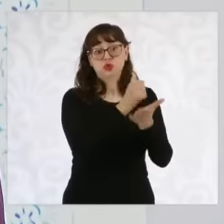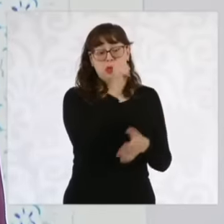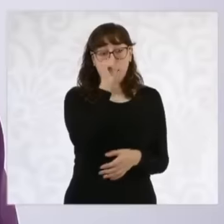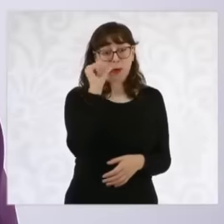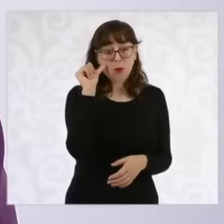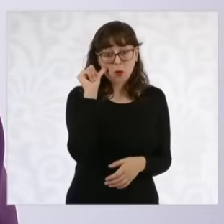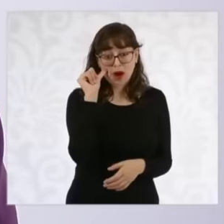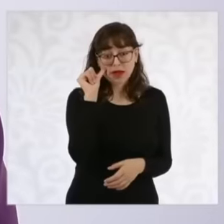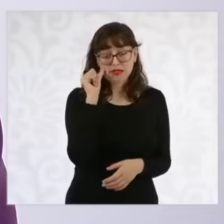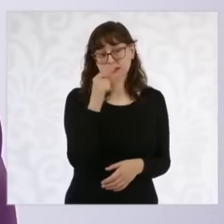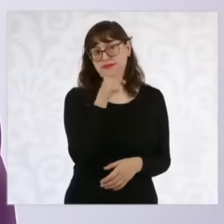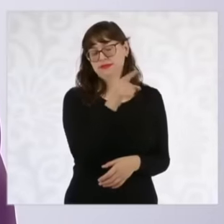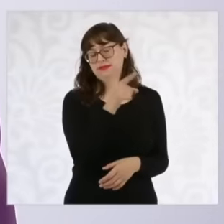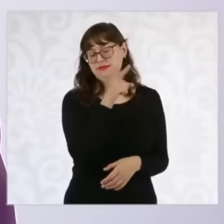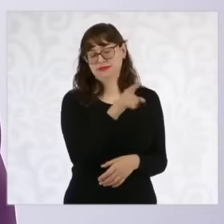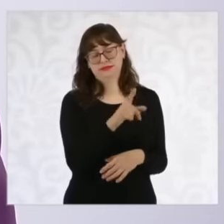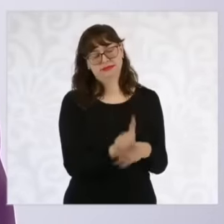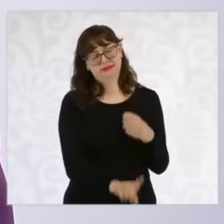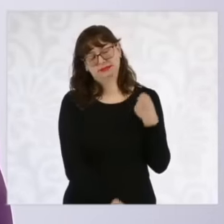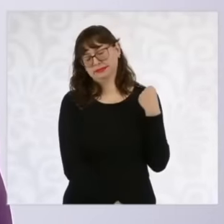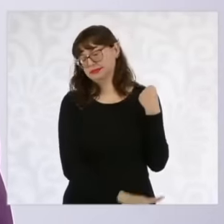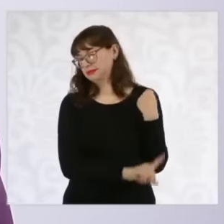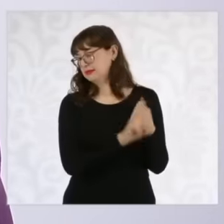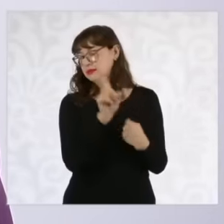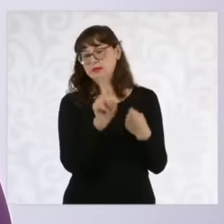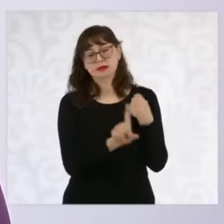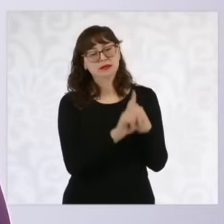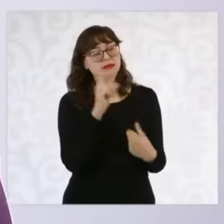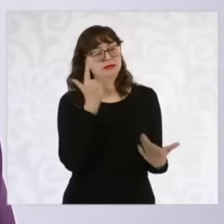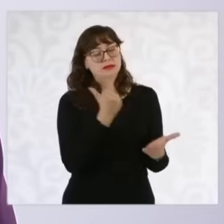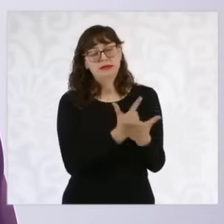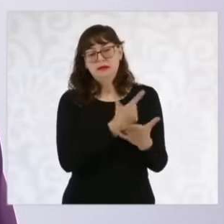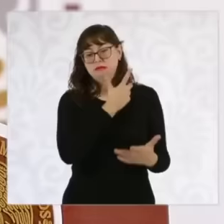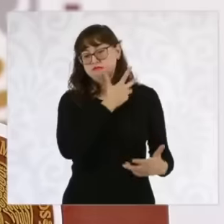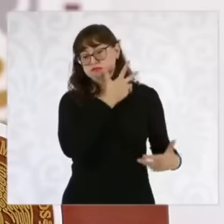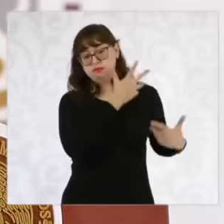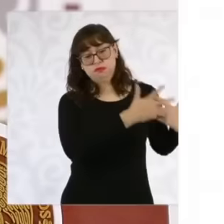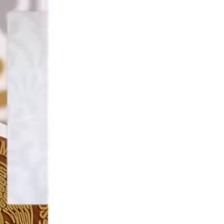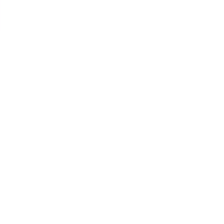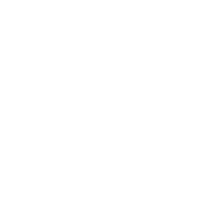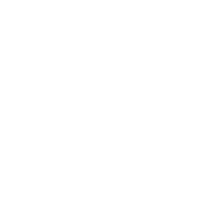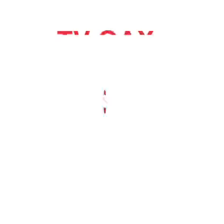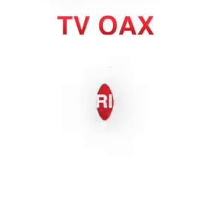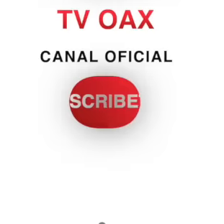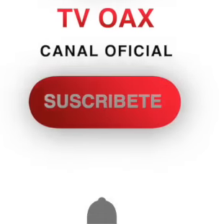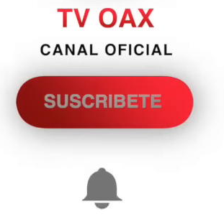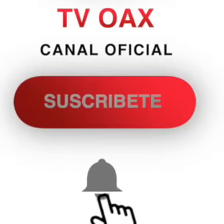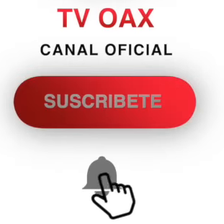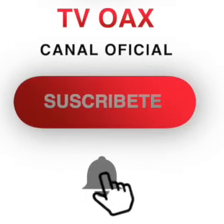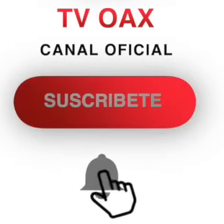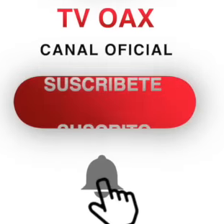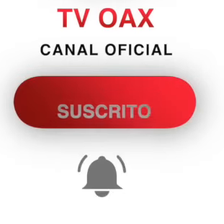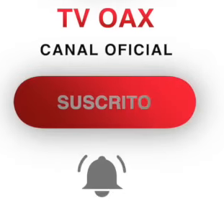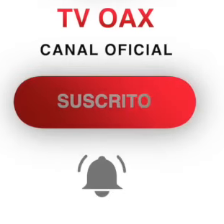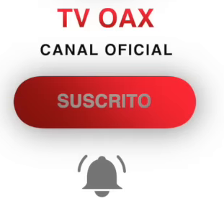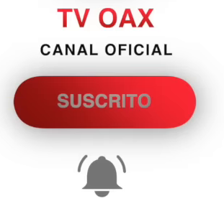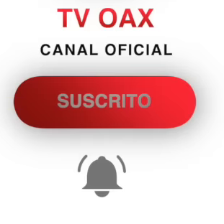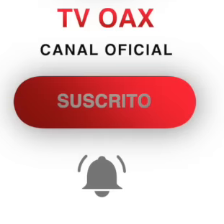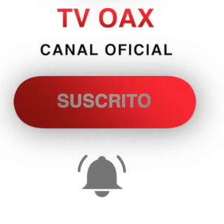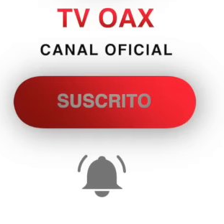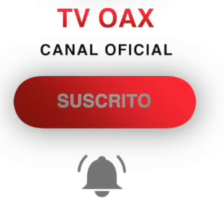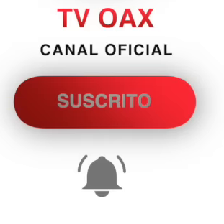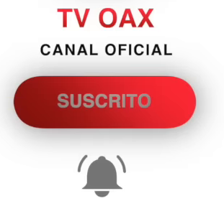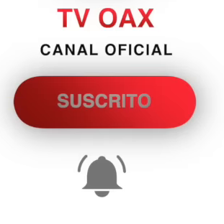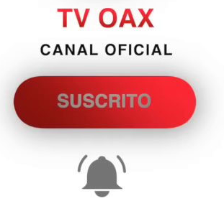women from Juárez because of what was called at the time the dead women of Juárez and this experience